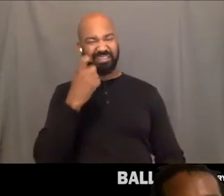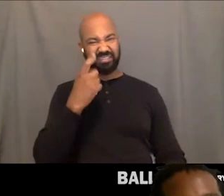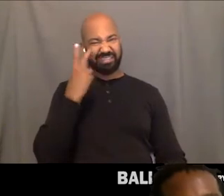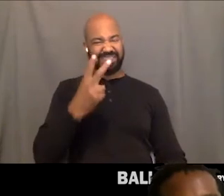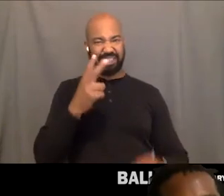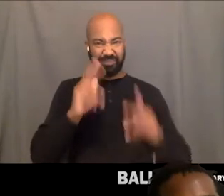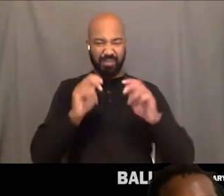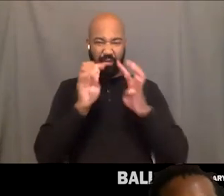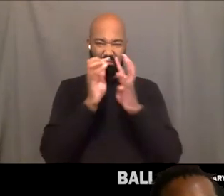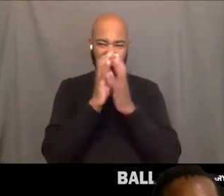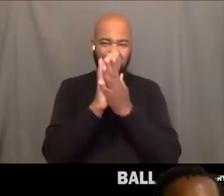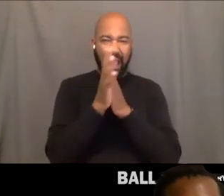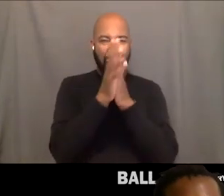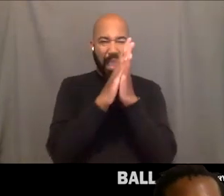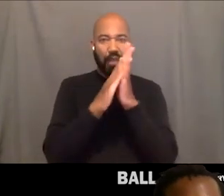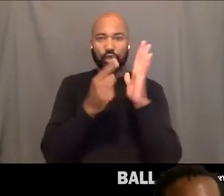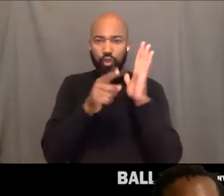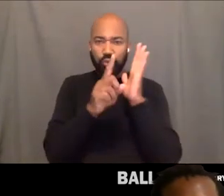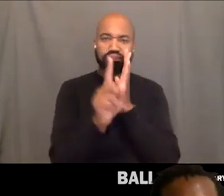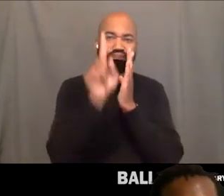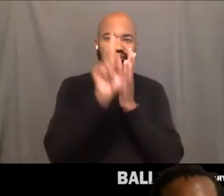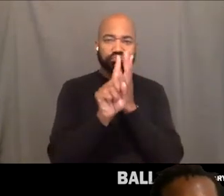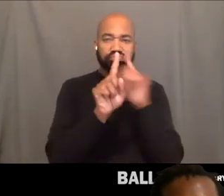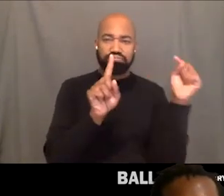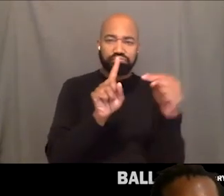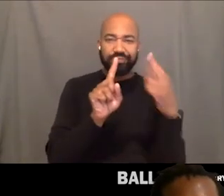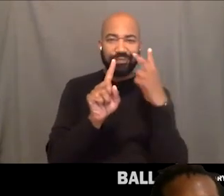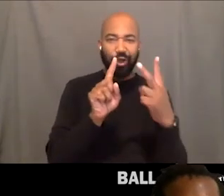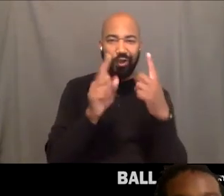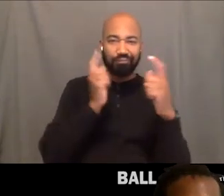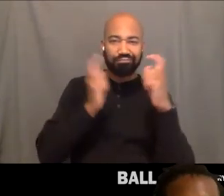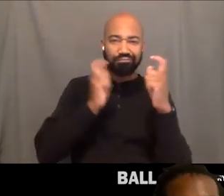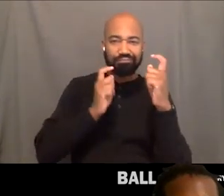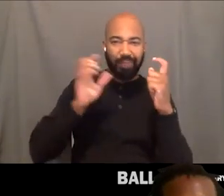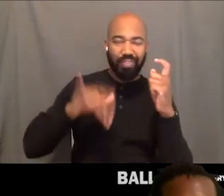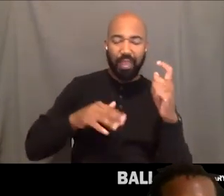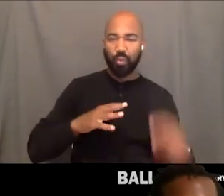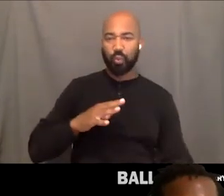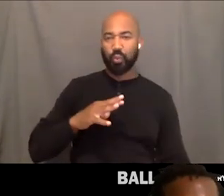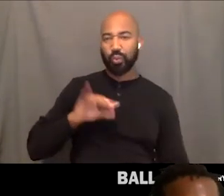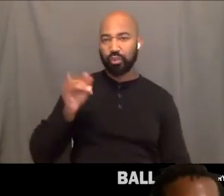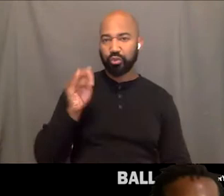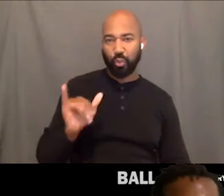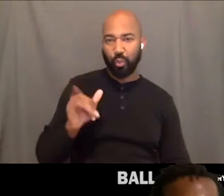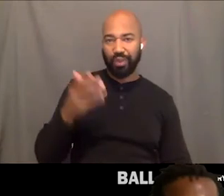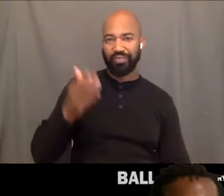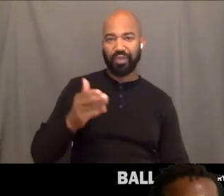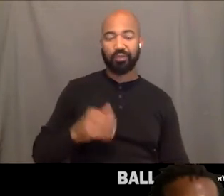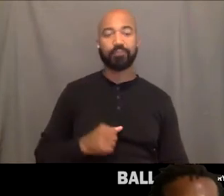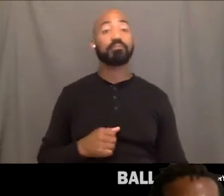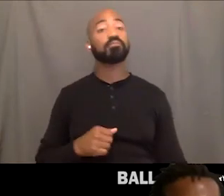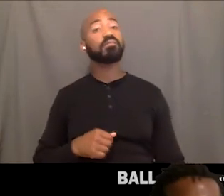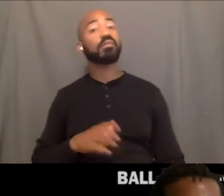So the Black Lives, the Pride march was... Okay so I've been,